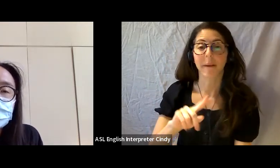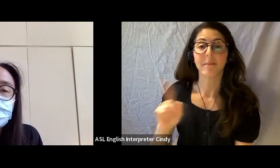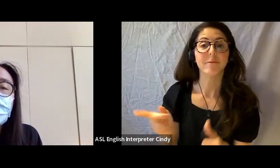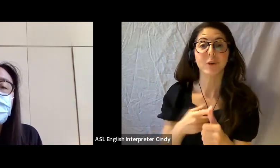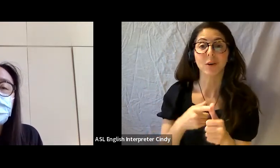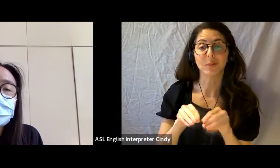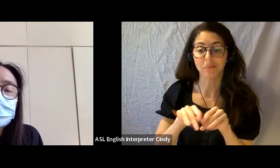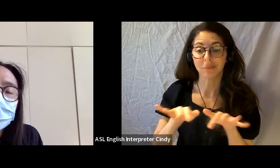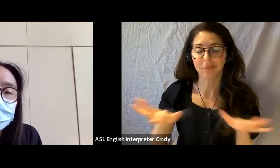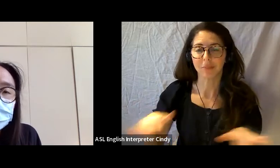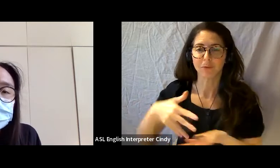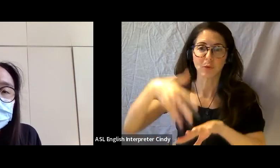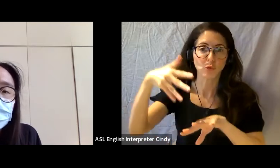organizing efforts